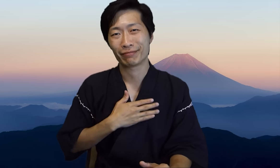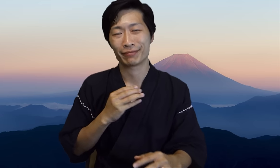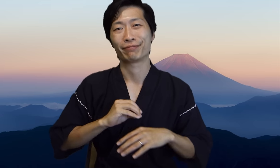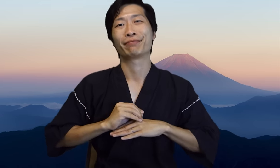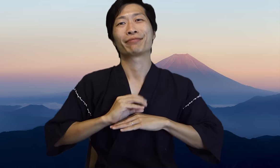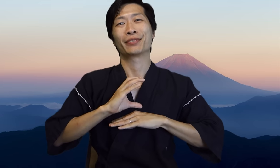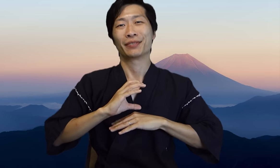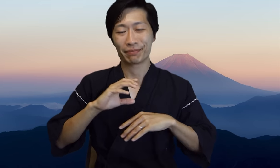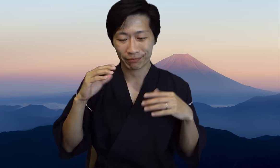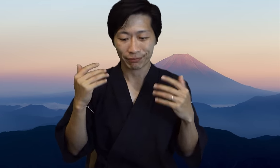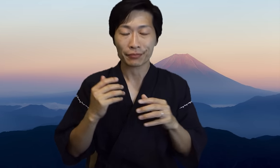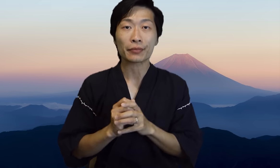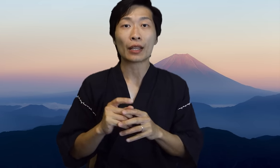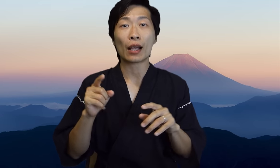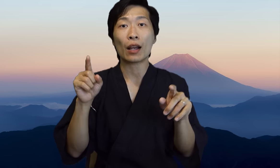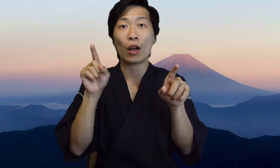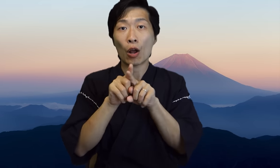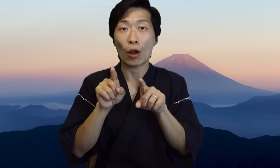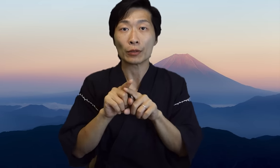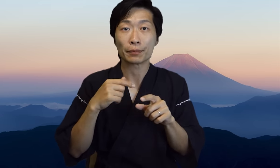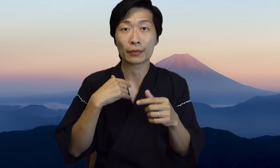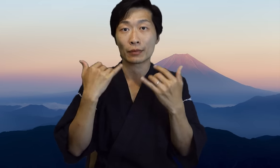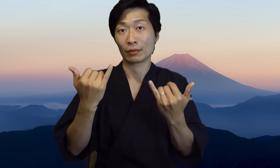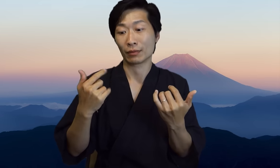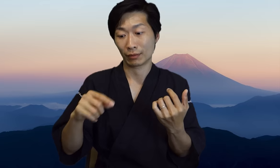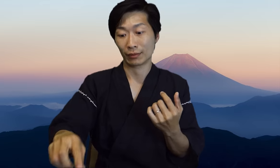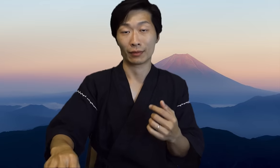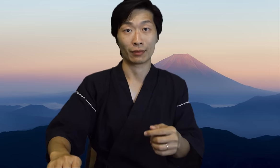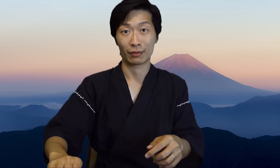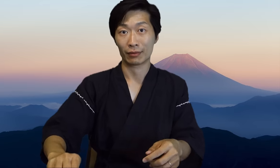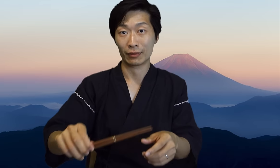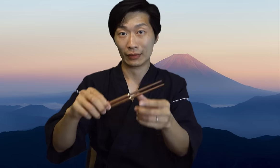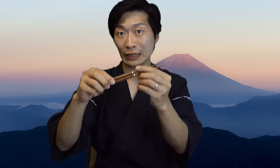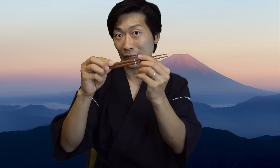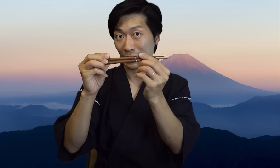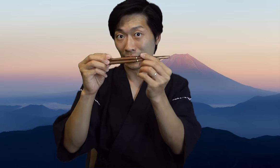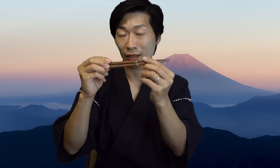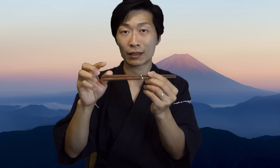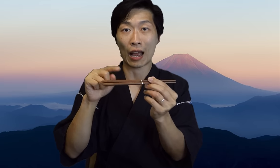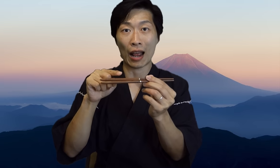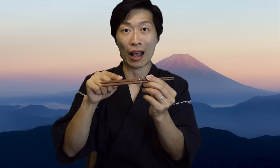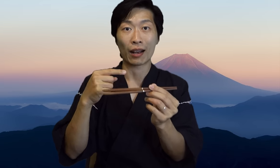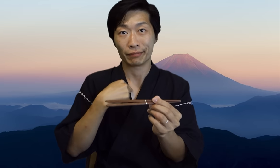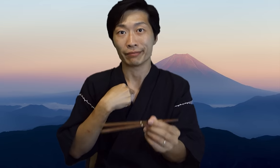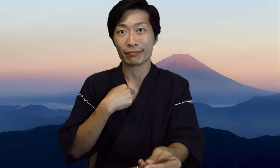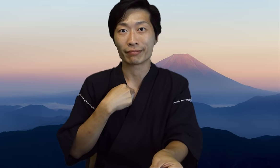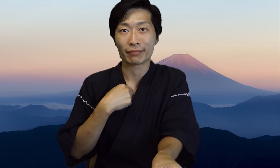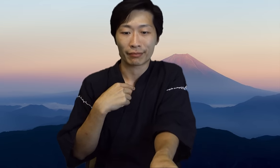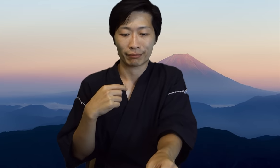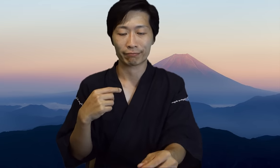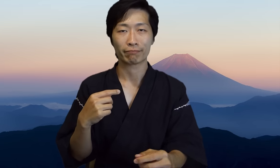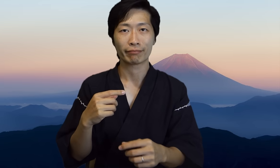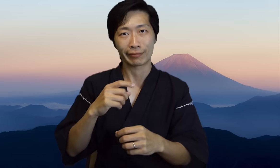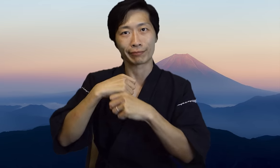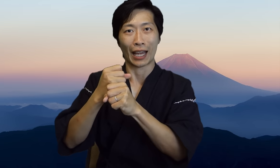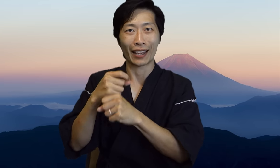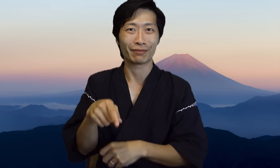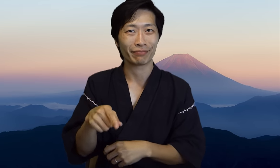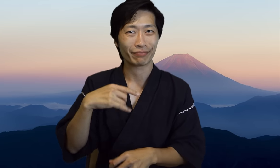happy and now I would also like to highlight that these chopsticks are ones